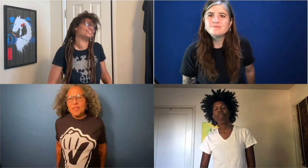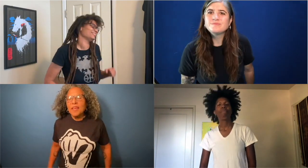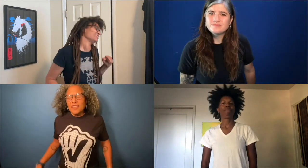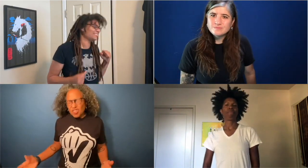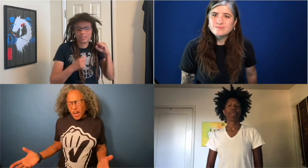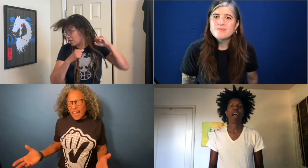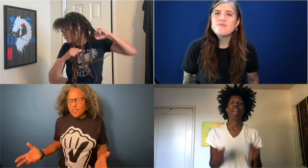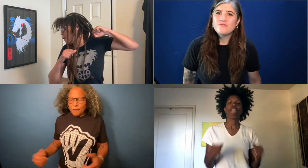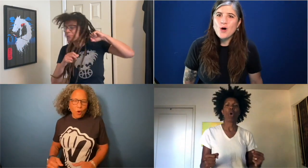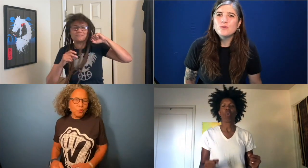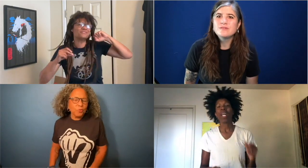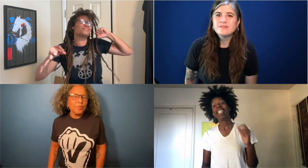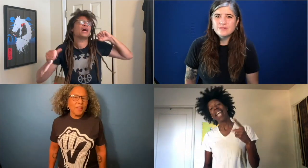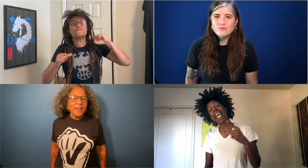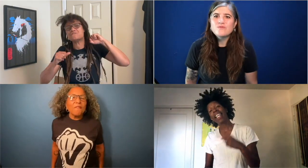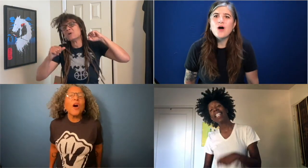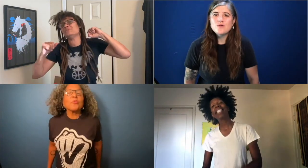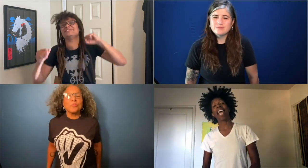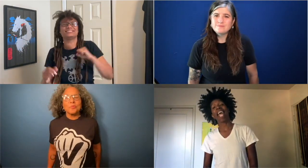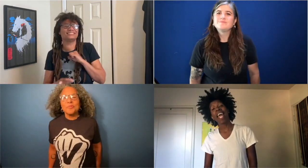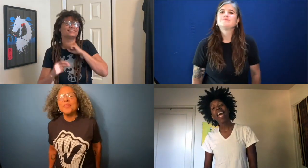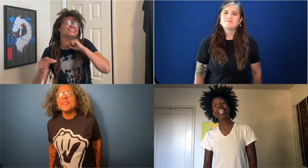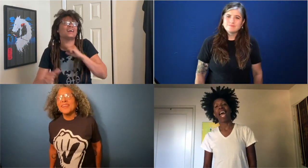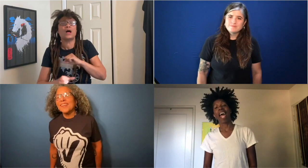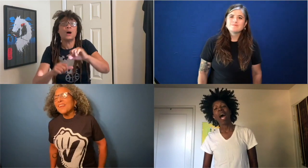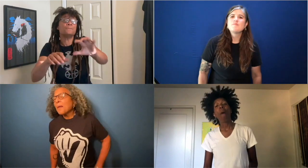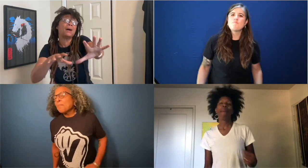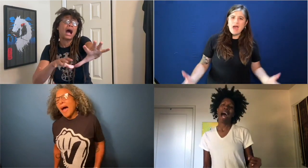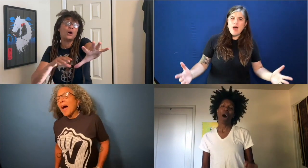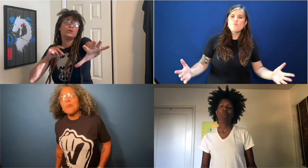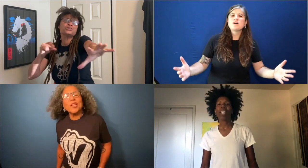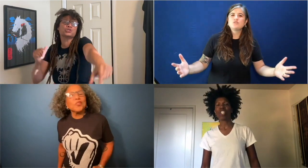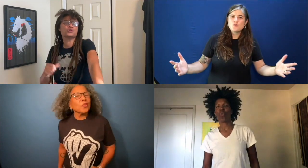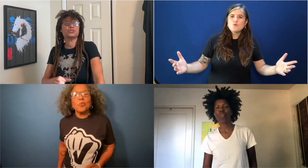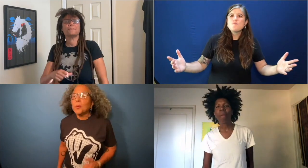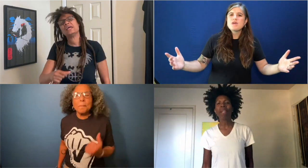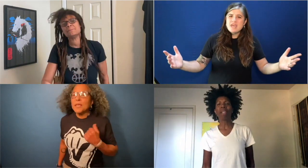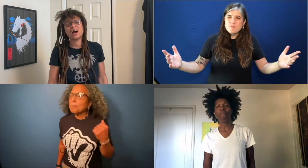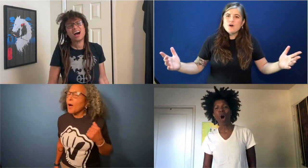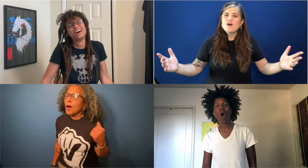(you got to!) Vote! Vote! (take a stand now!) POWER TO THE PEOPLE!